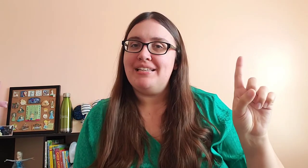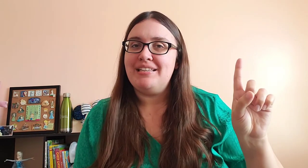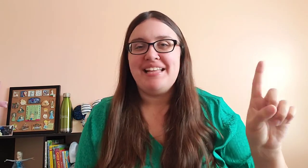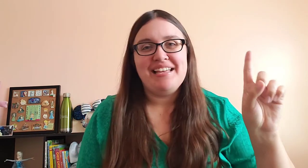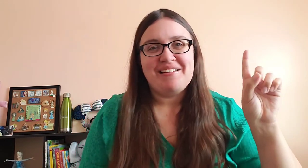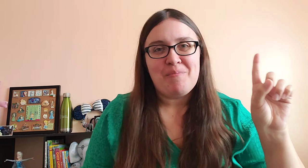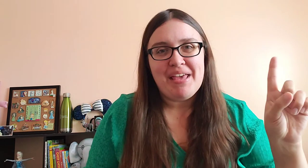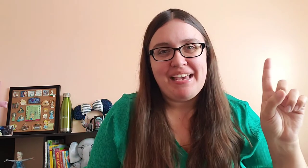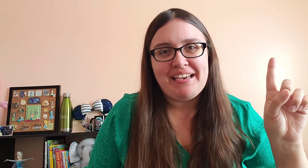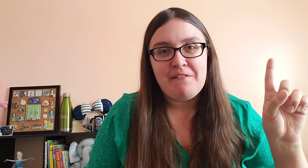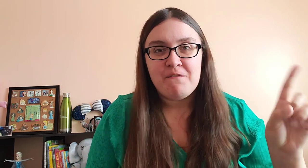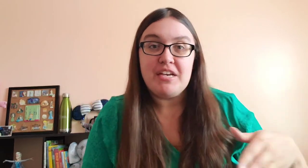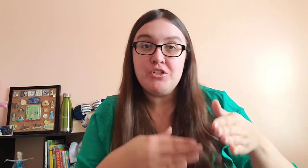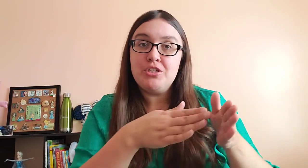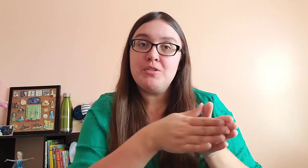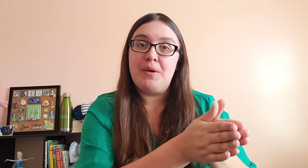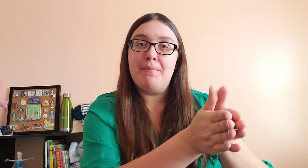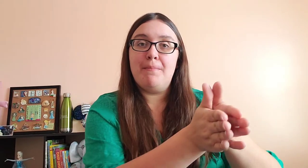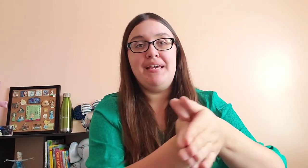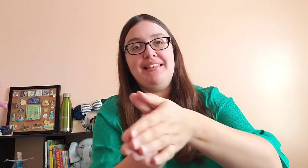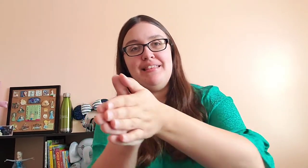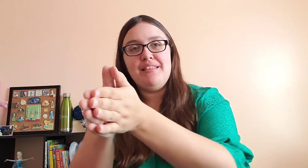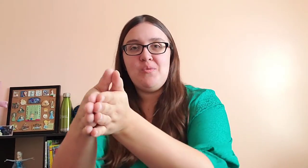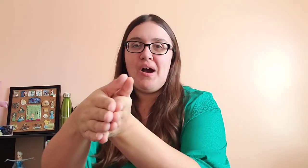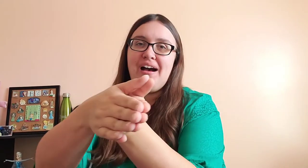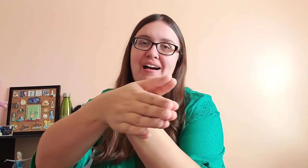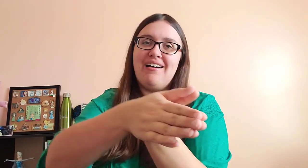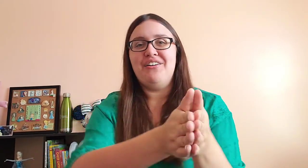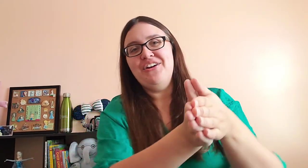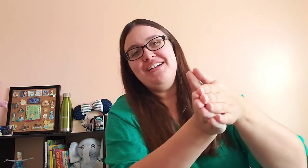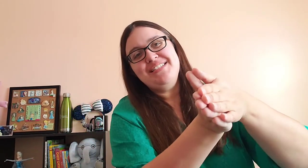One little pink fish, swimming in the water,